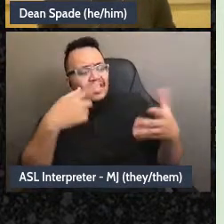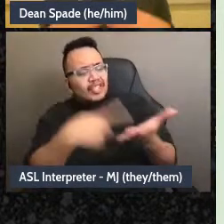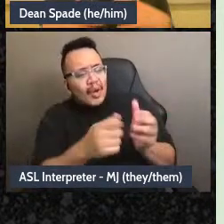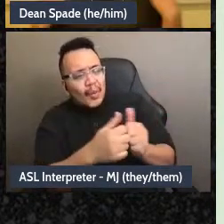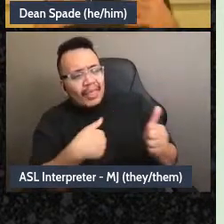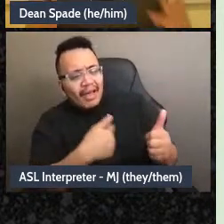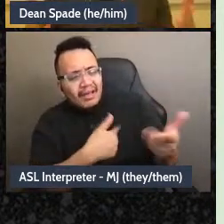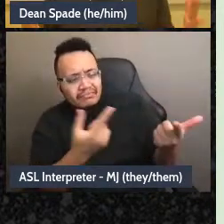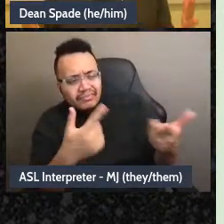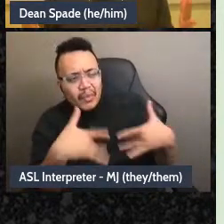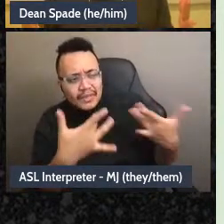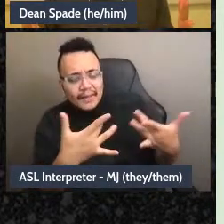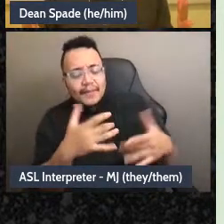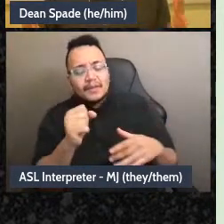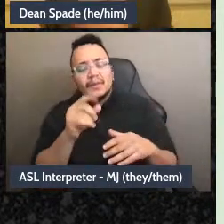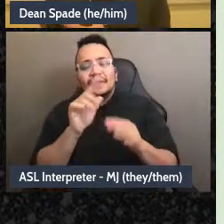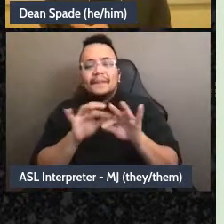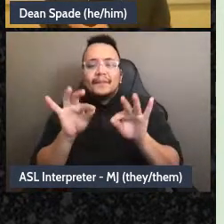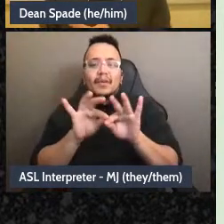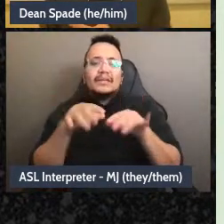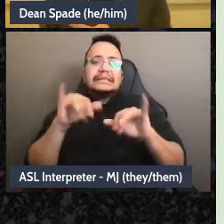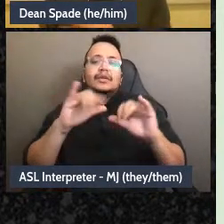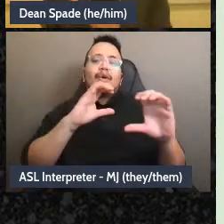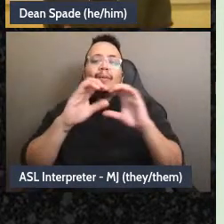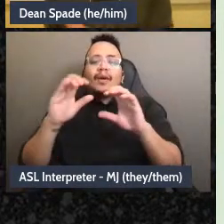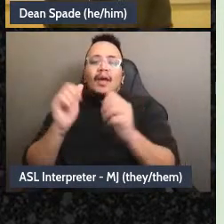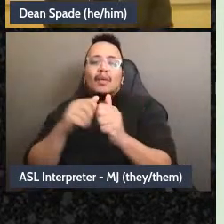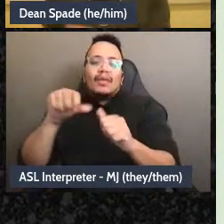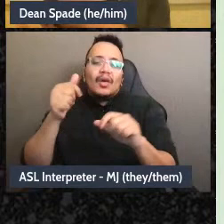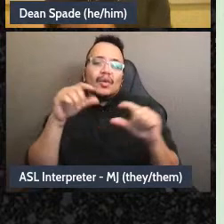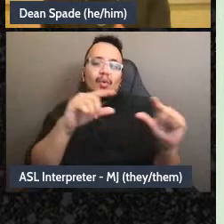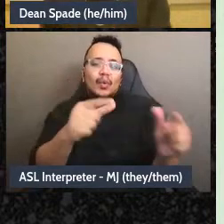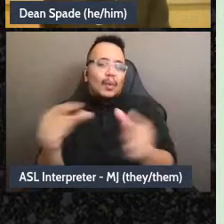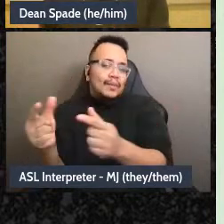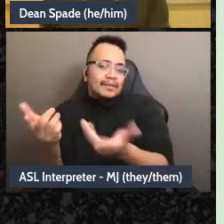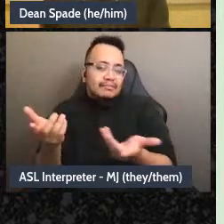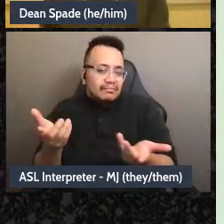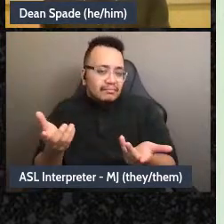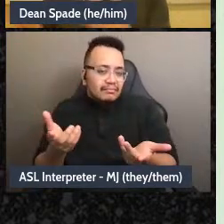to have enough transparency but also, like, people are allowed to go ahead and implement without